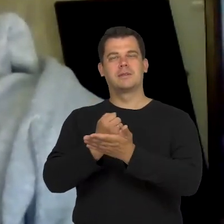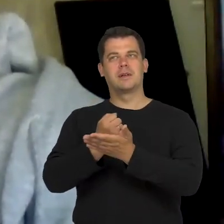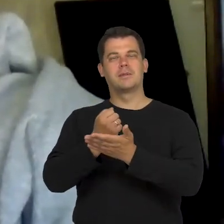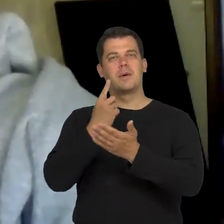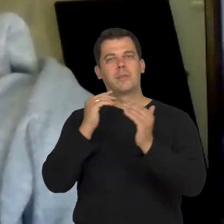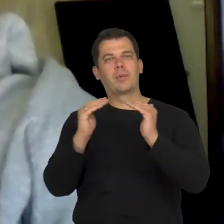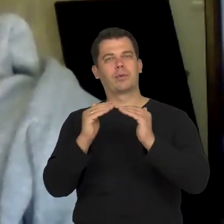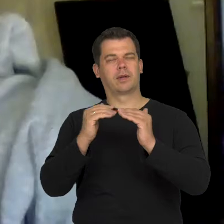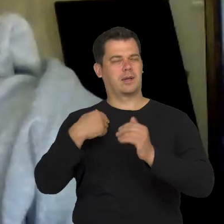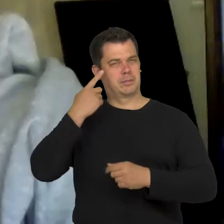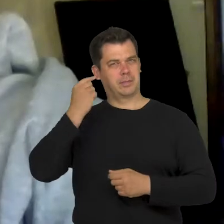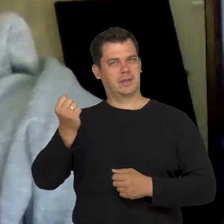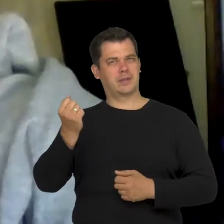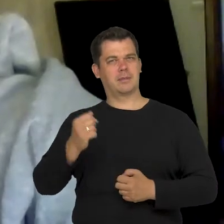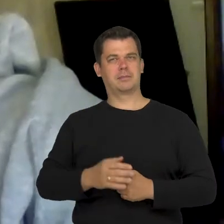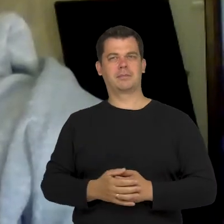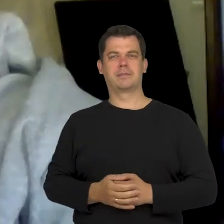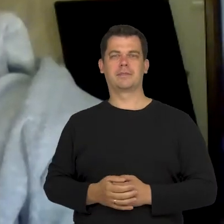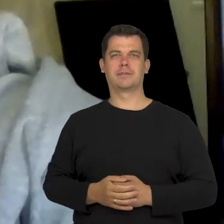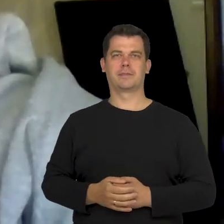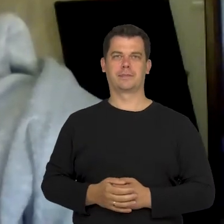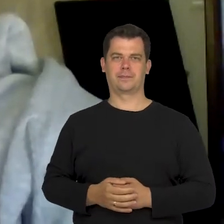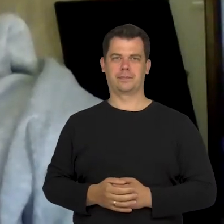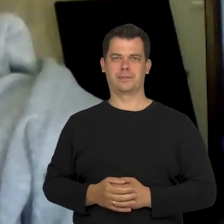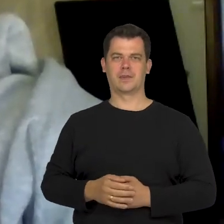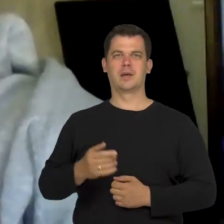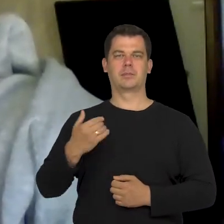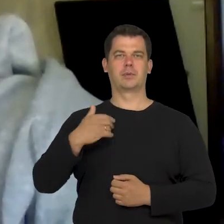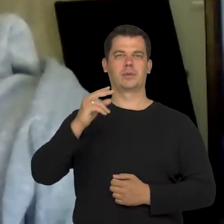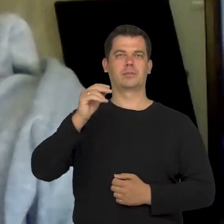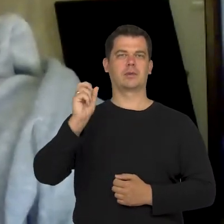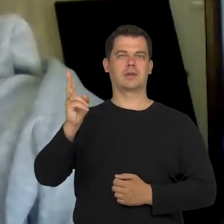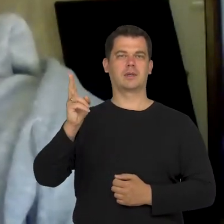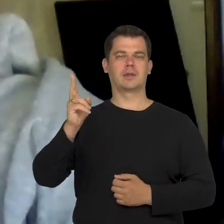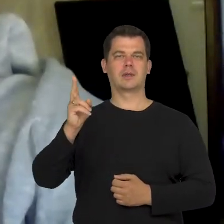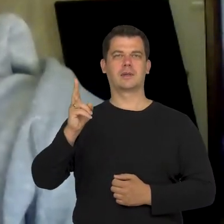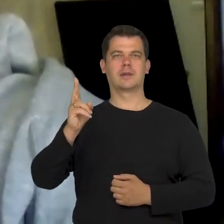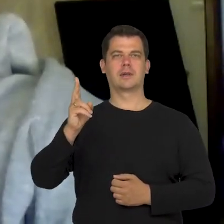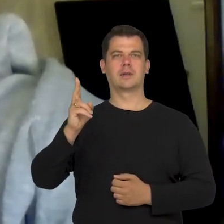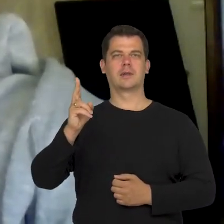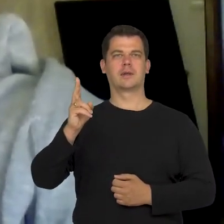I remember when Piotrek so my son with the Asperger's syndrome